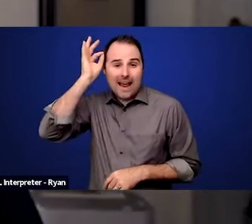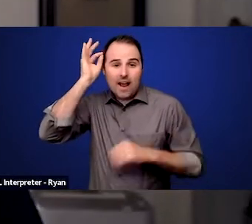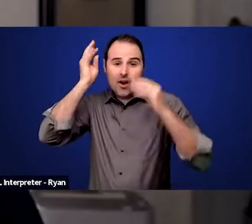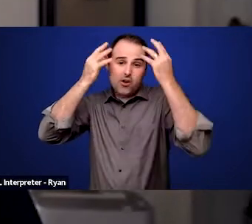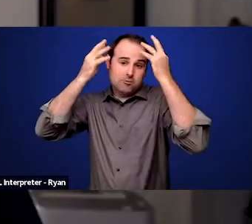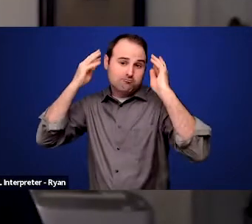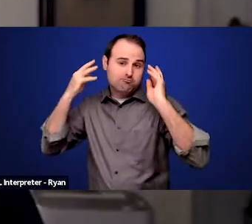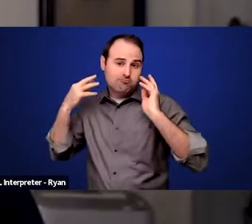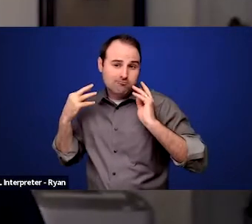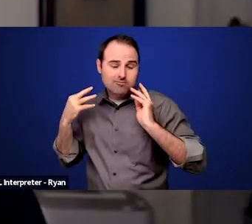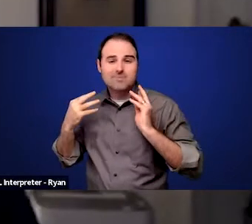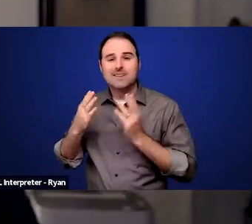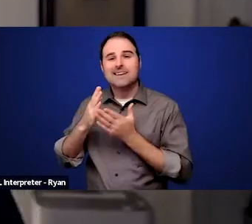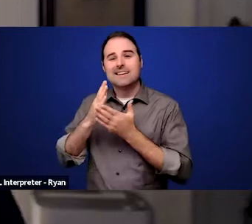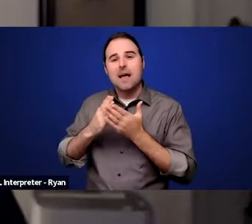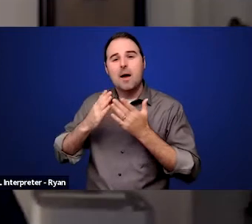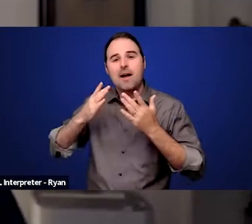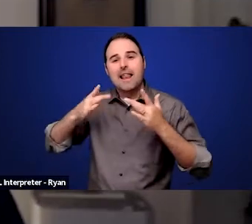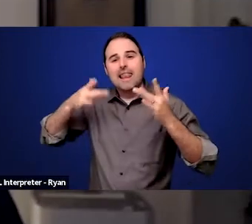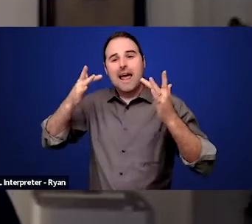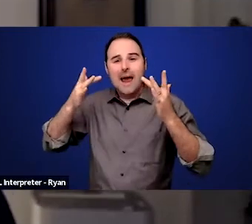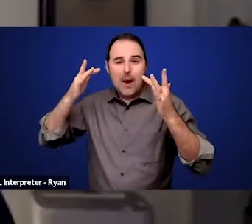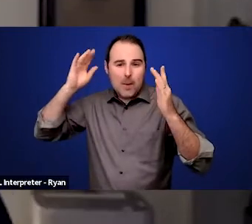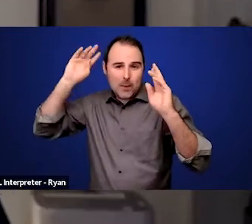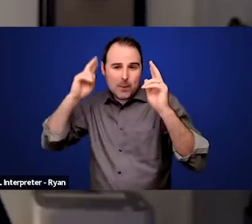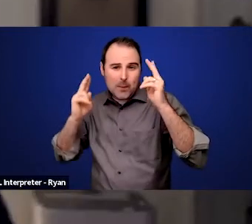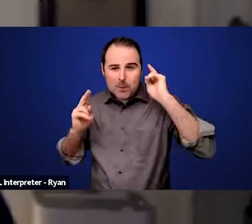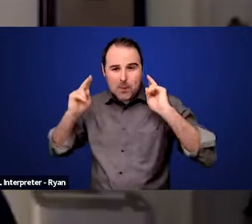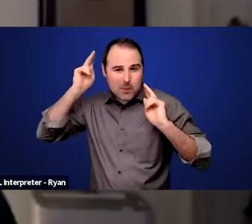I'm wearing a purple sweater with a multicolored necklace